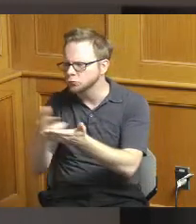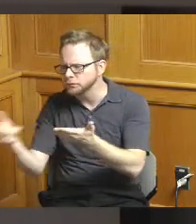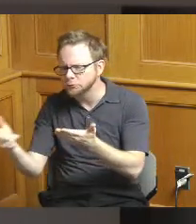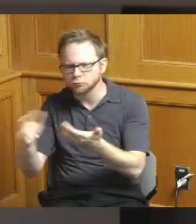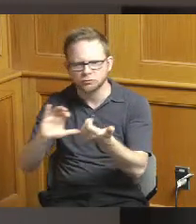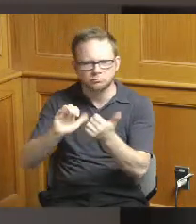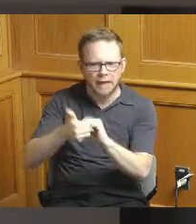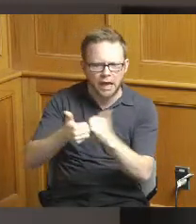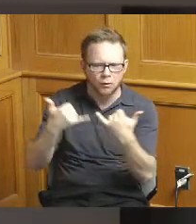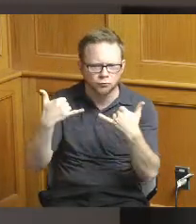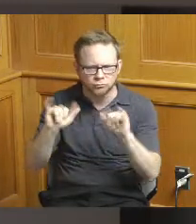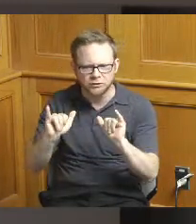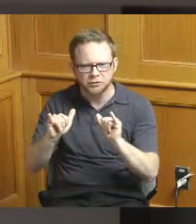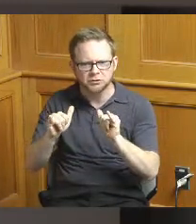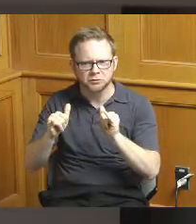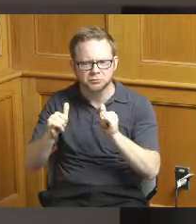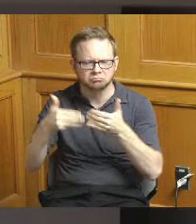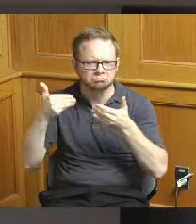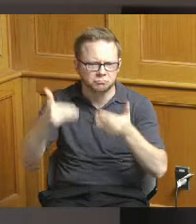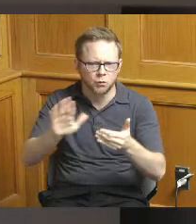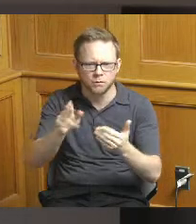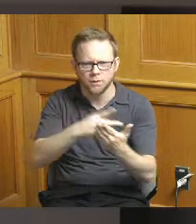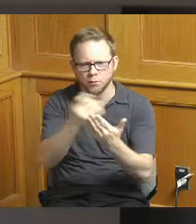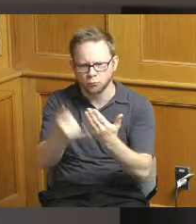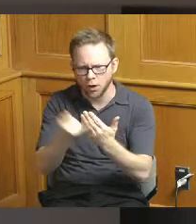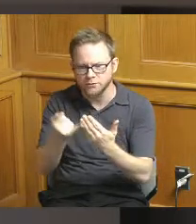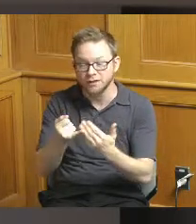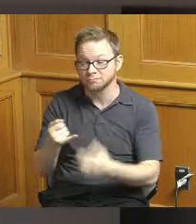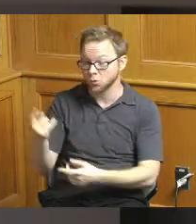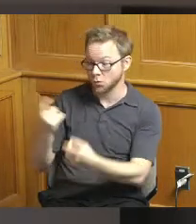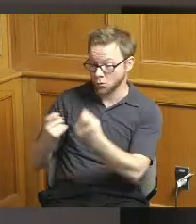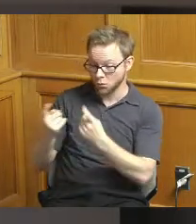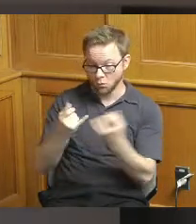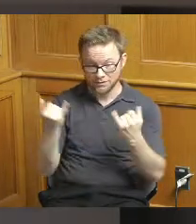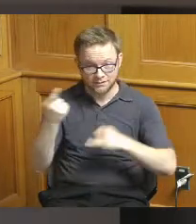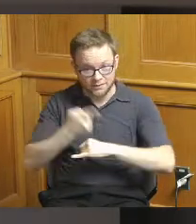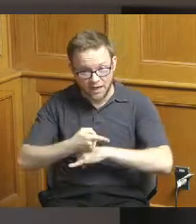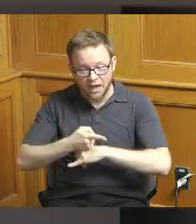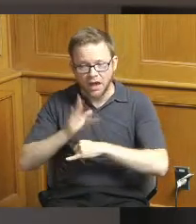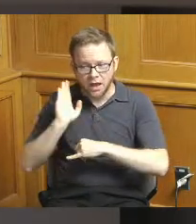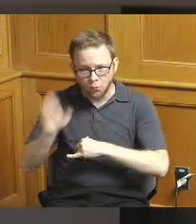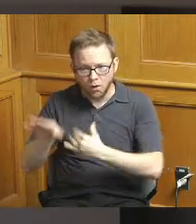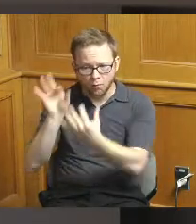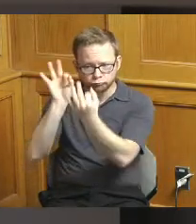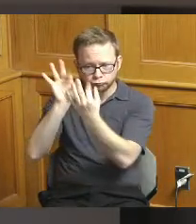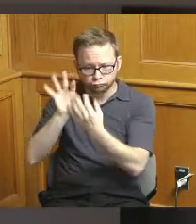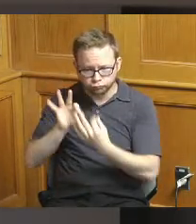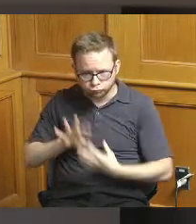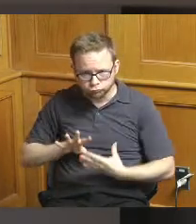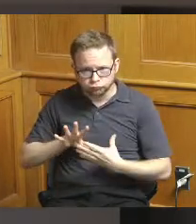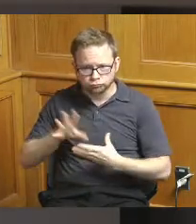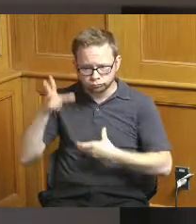your questions today we're going to incorporate that feedback and then we'll return on a